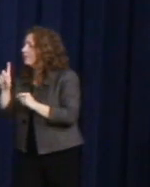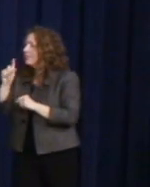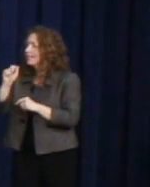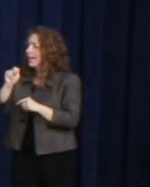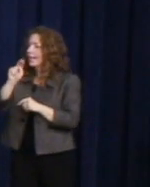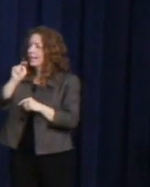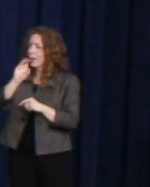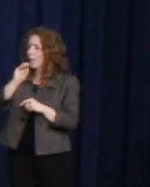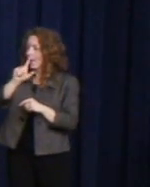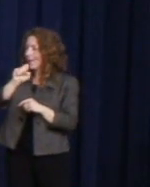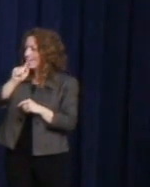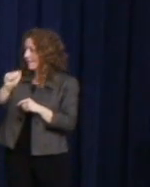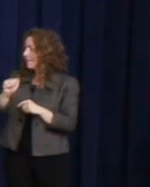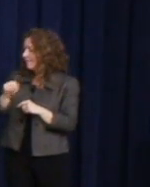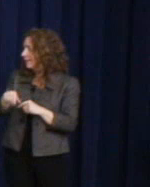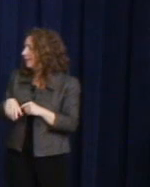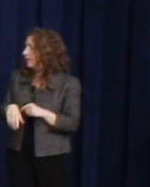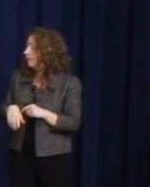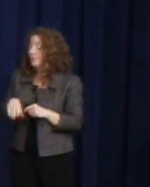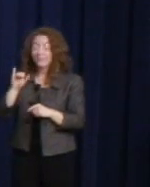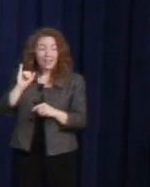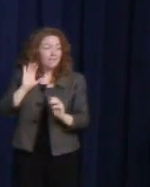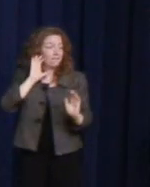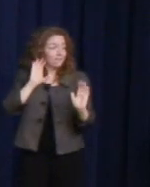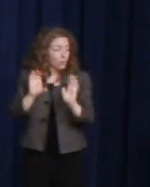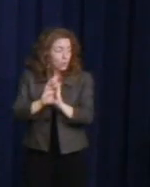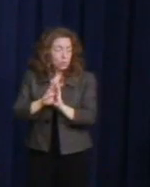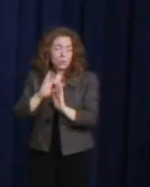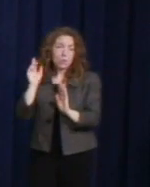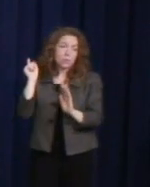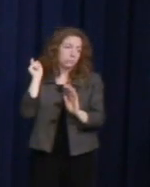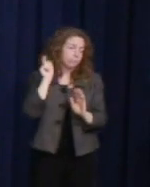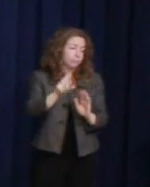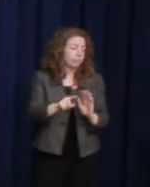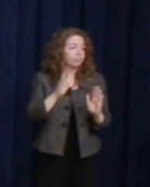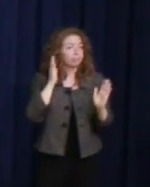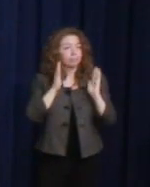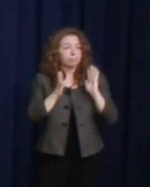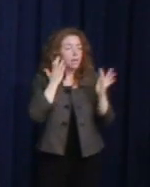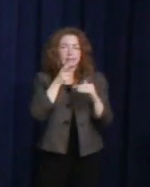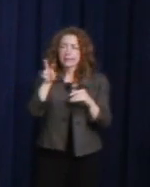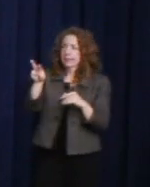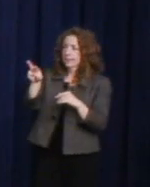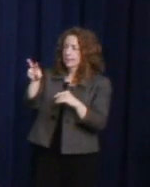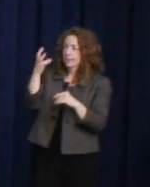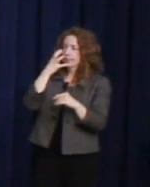That photo energizes our team and it reminds us of Harvey's call.